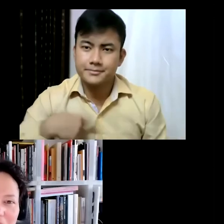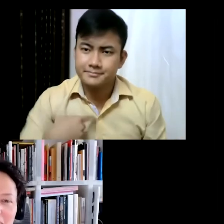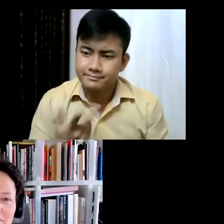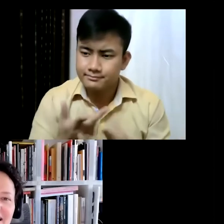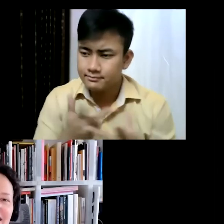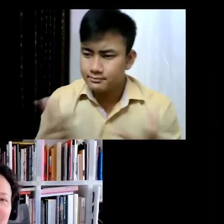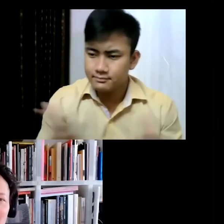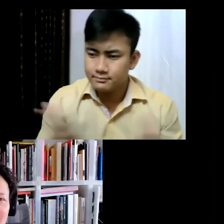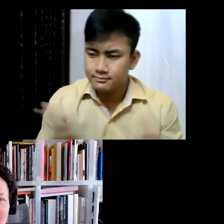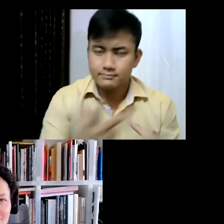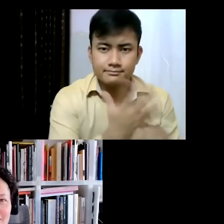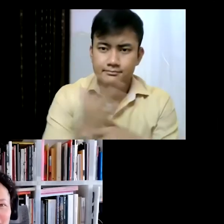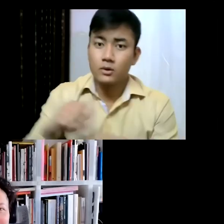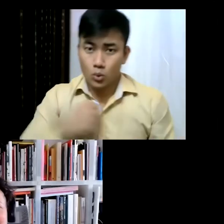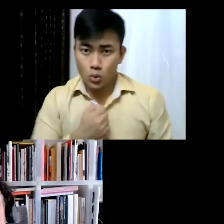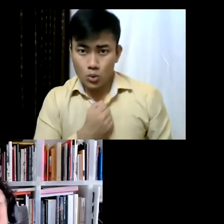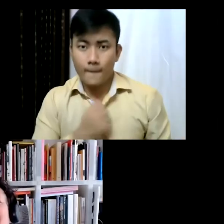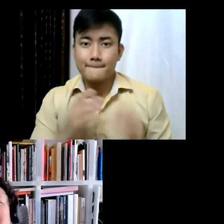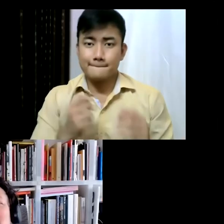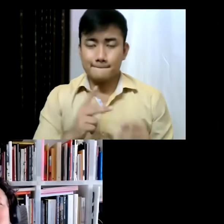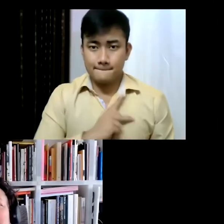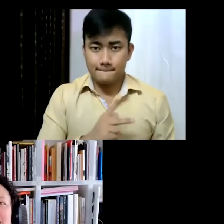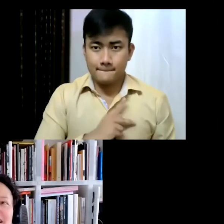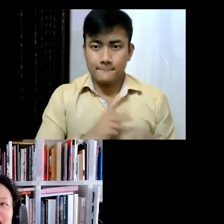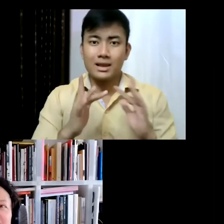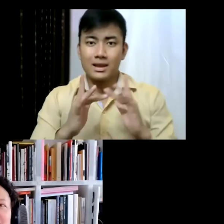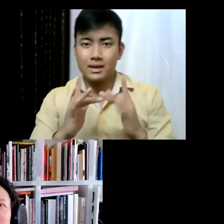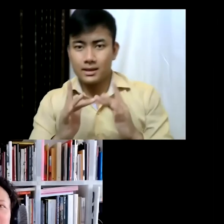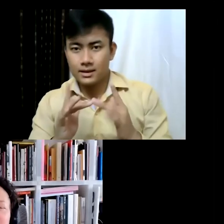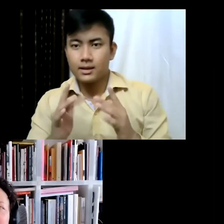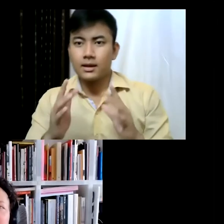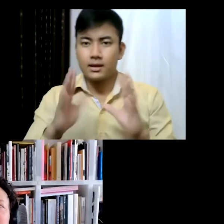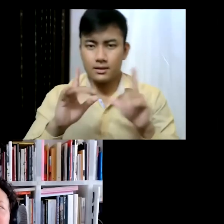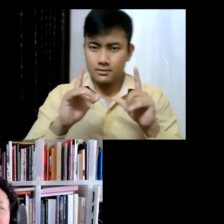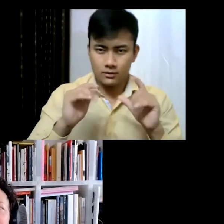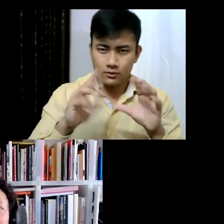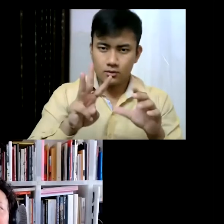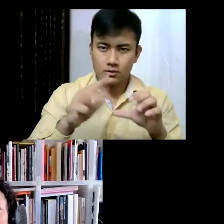from my website, I always try to look at it. And but then there are other ways, of course to...